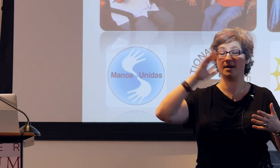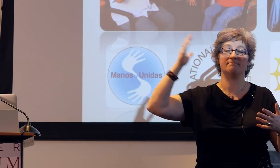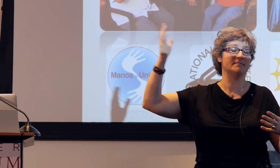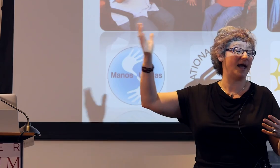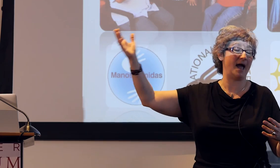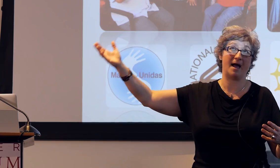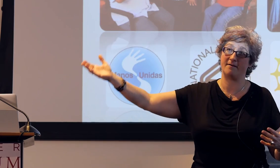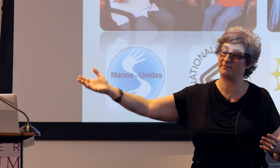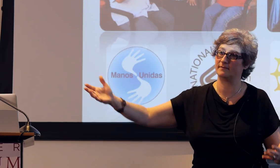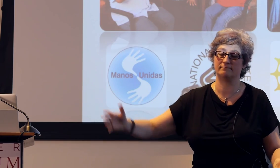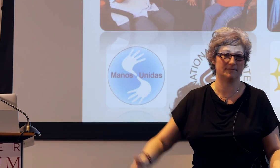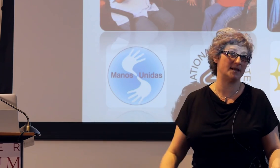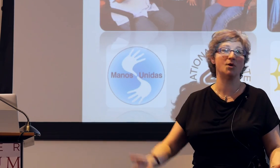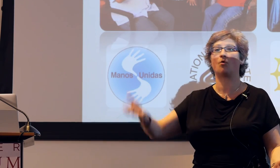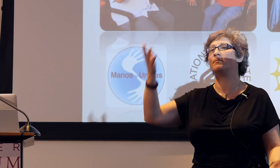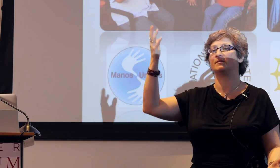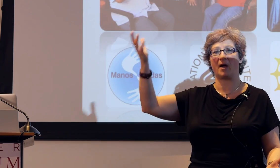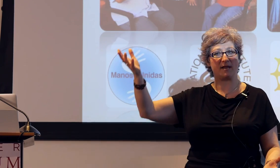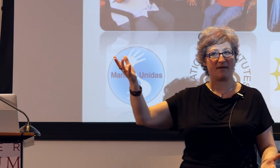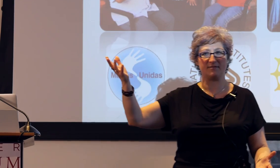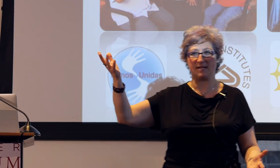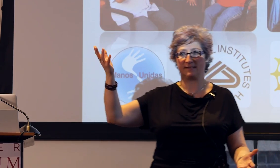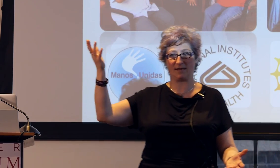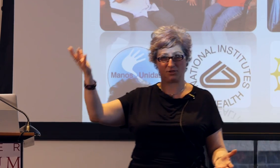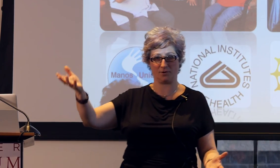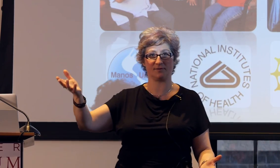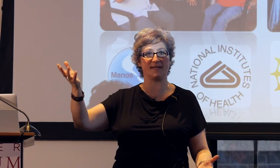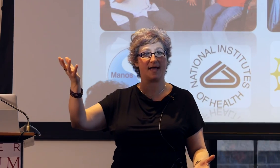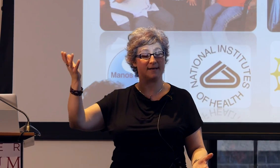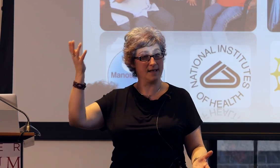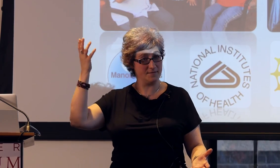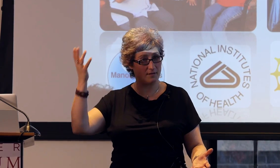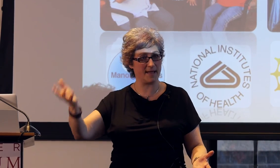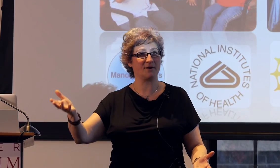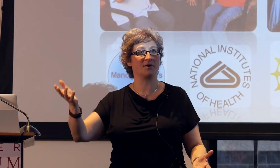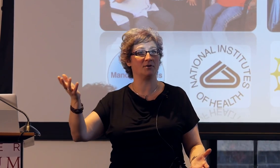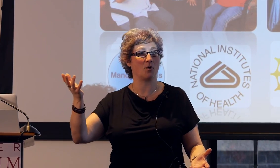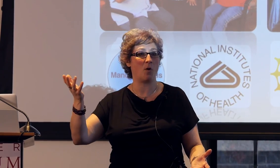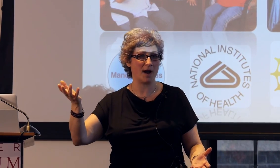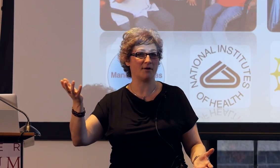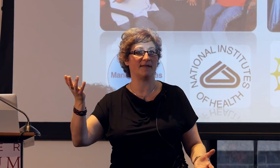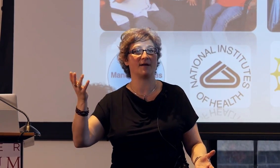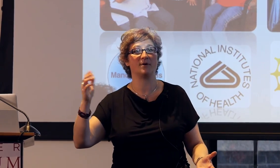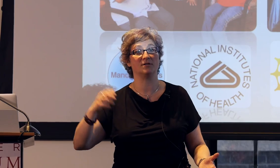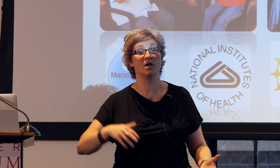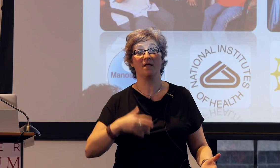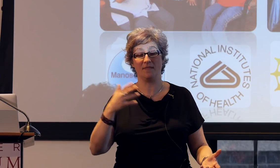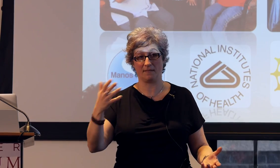We have an enormous body of evidence that shows that the later you acquire a language,